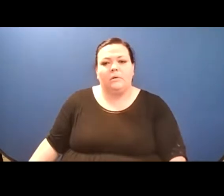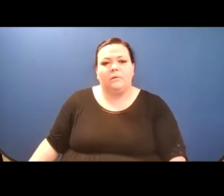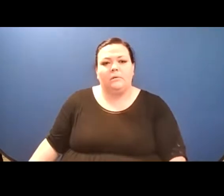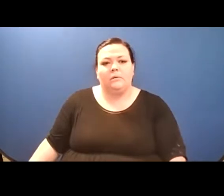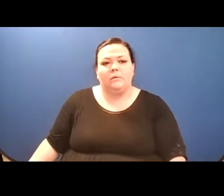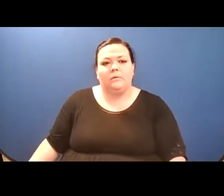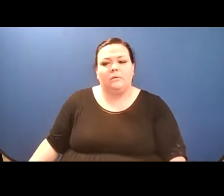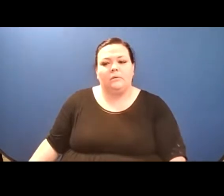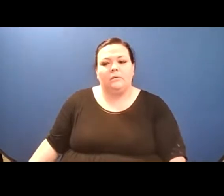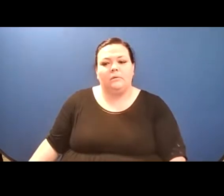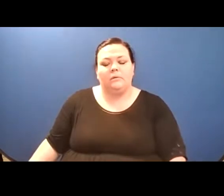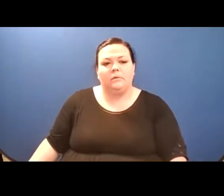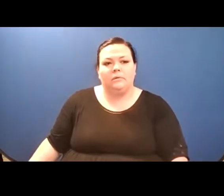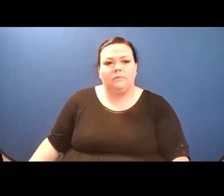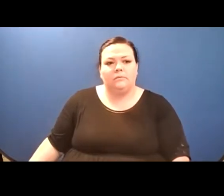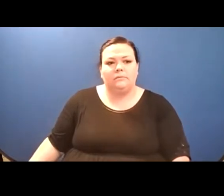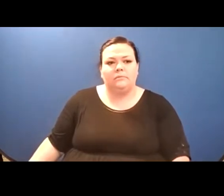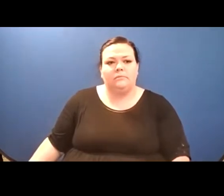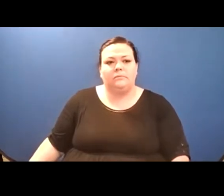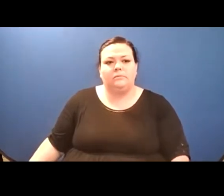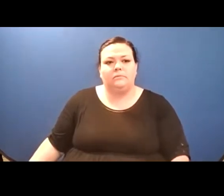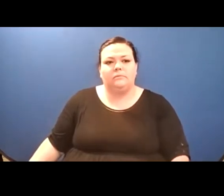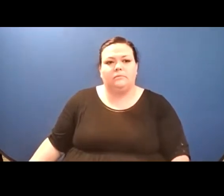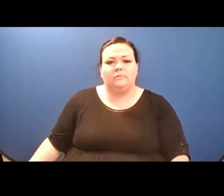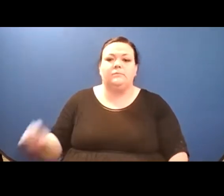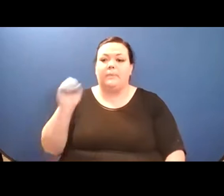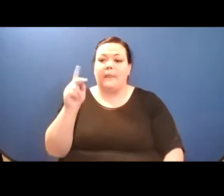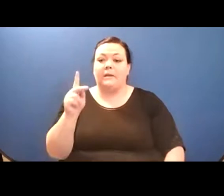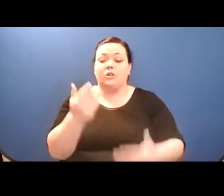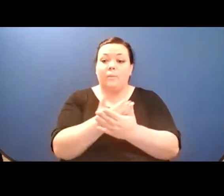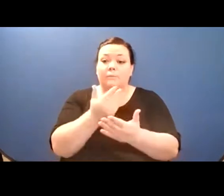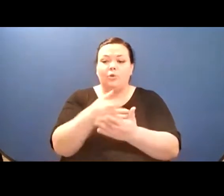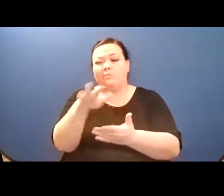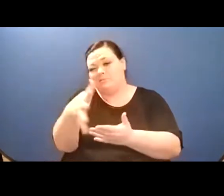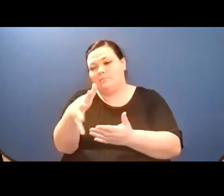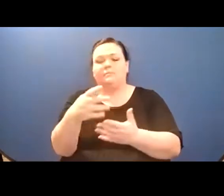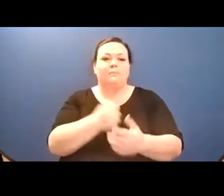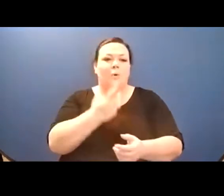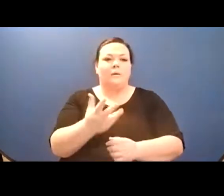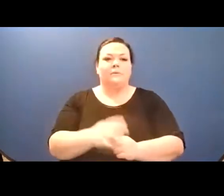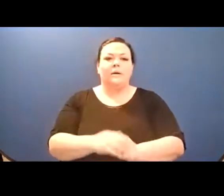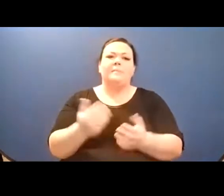I don't know if i put a title in the document that you have and I may or may not read all of